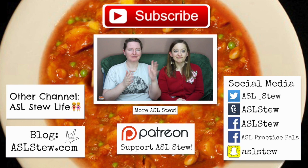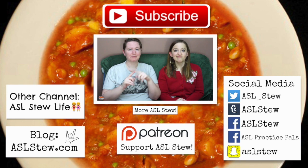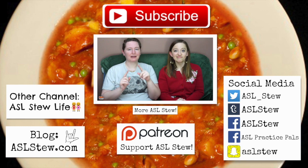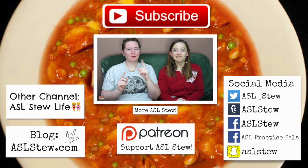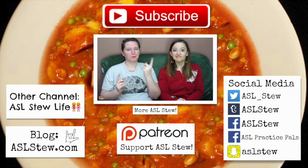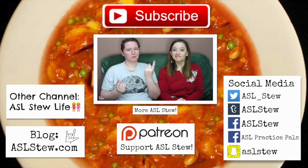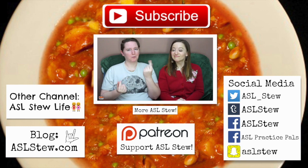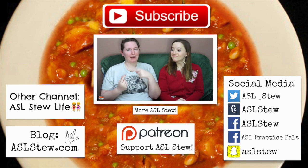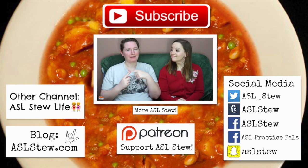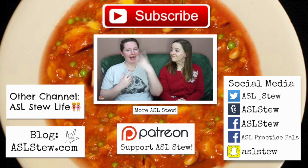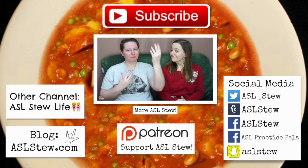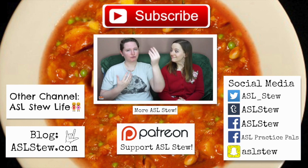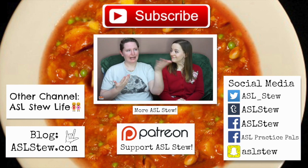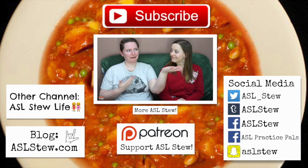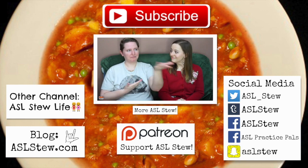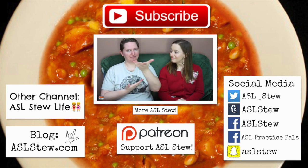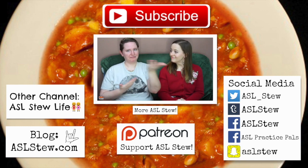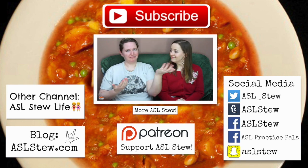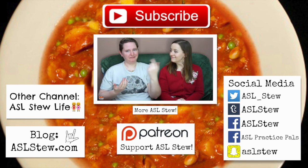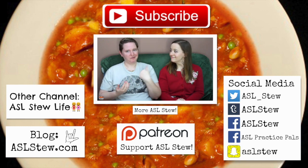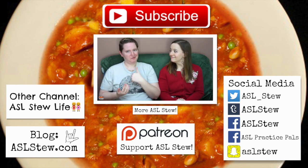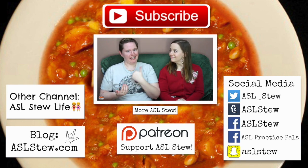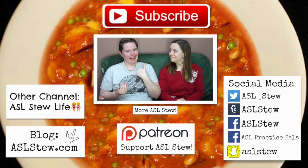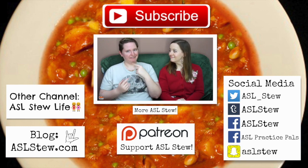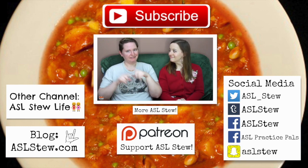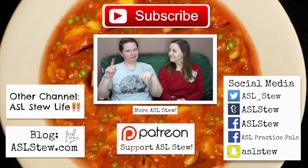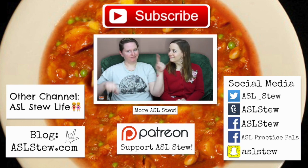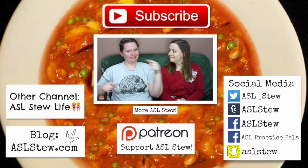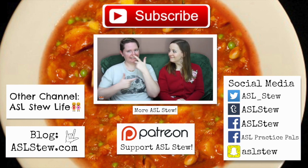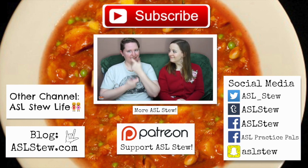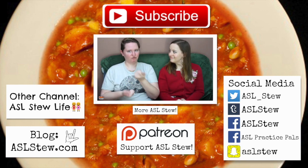interpreting, those type of things. But what about other topics,